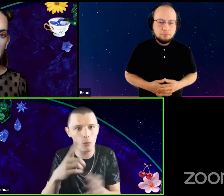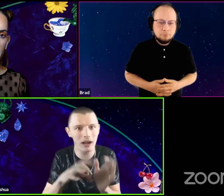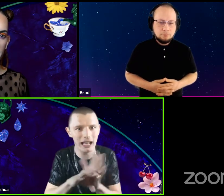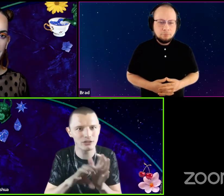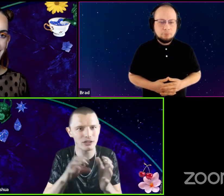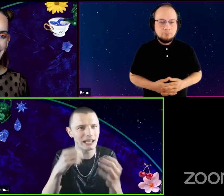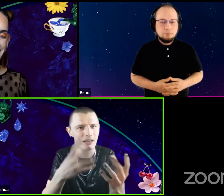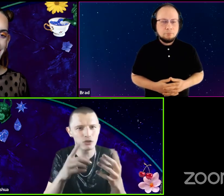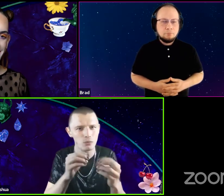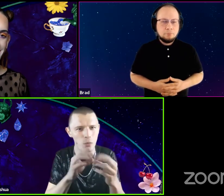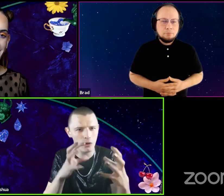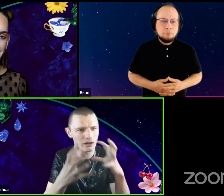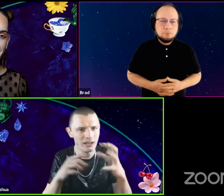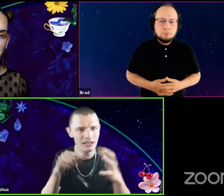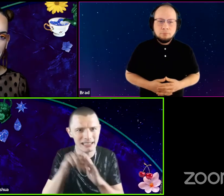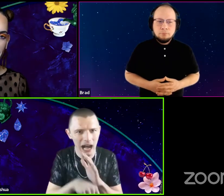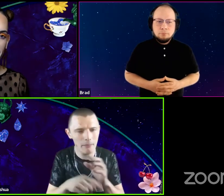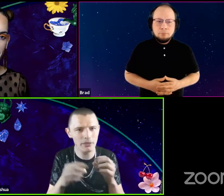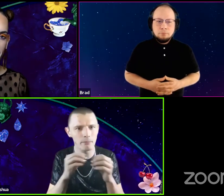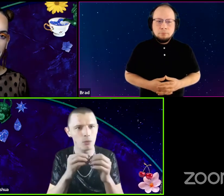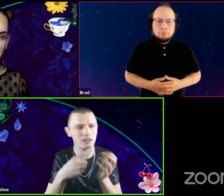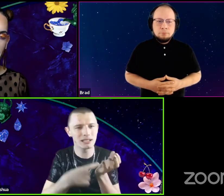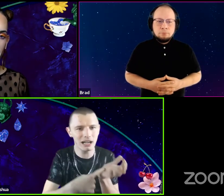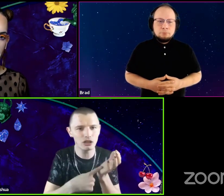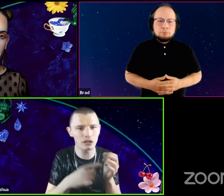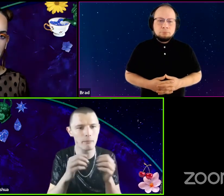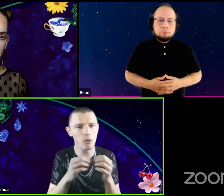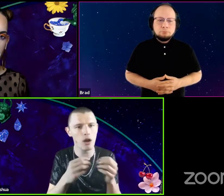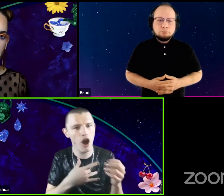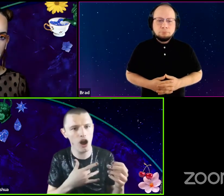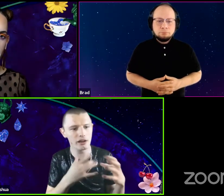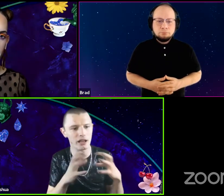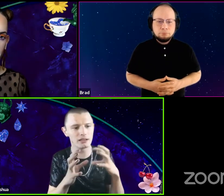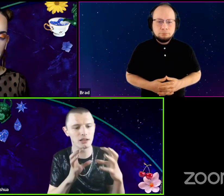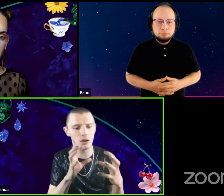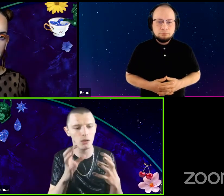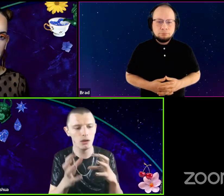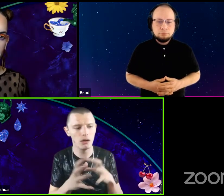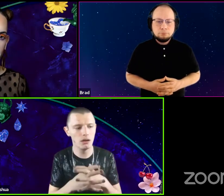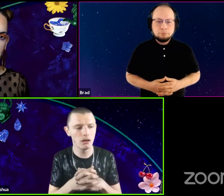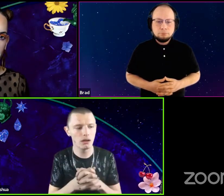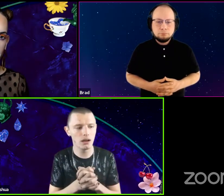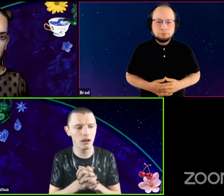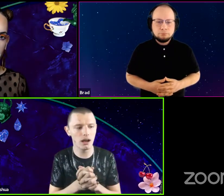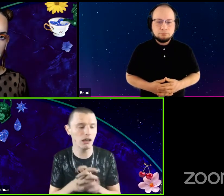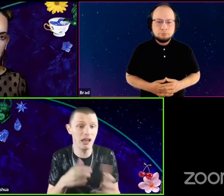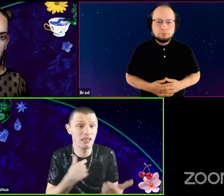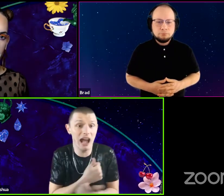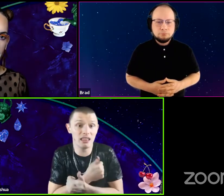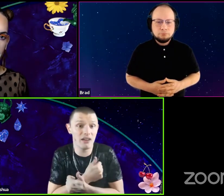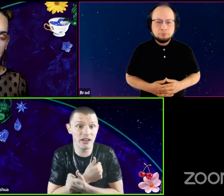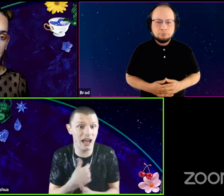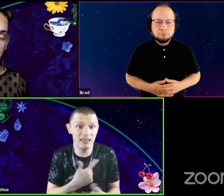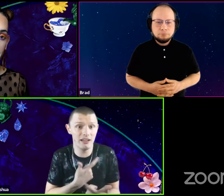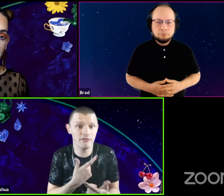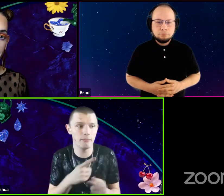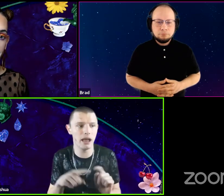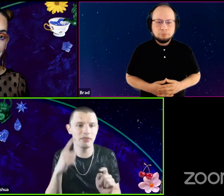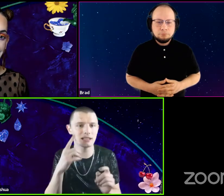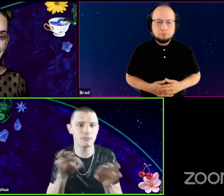on one character and it gives you more depth the more discussion and more heart. And so I love it. I love, but I think it's important